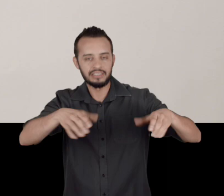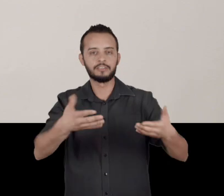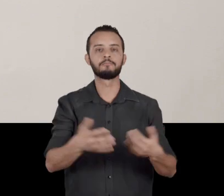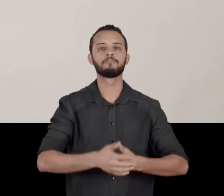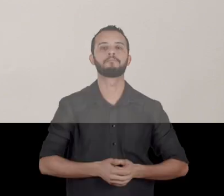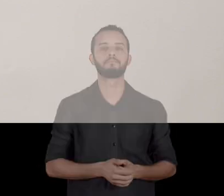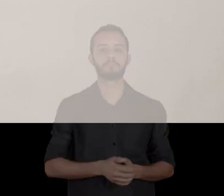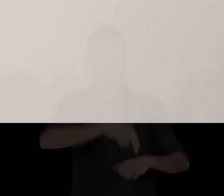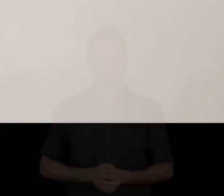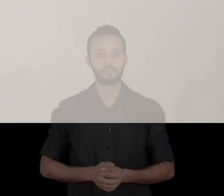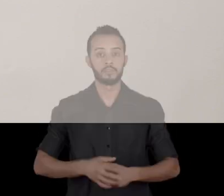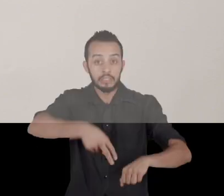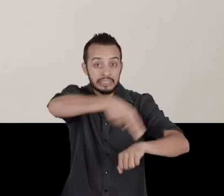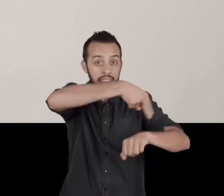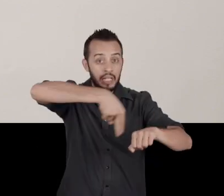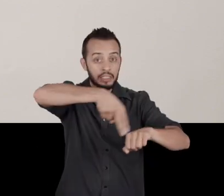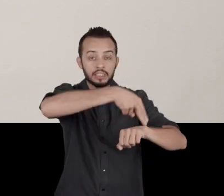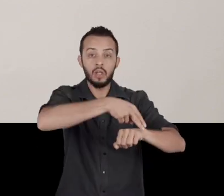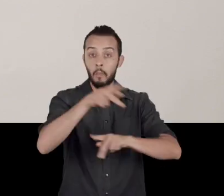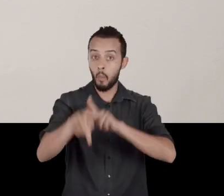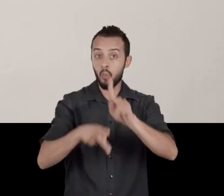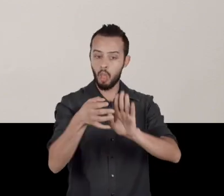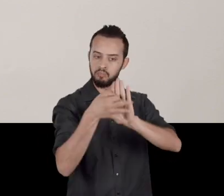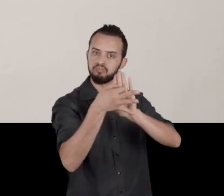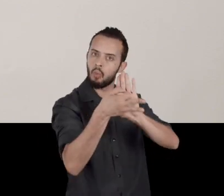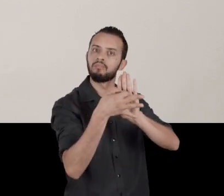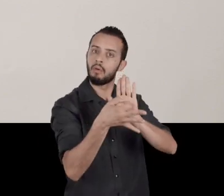A nation is a daily plebiscite, it's an invention,